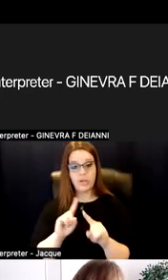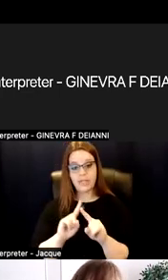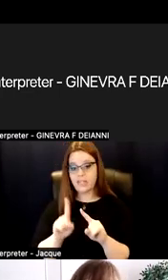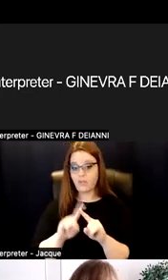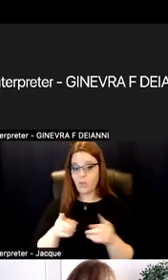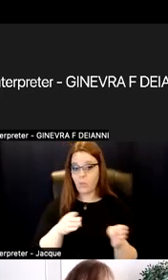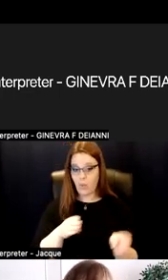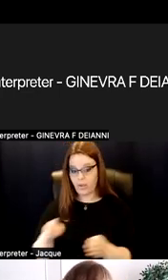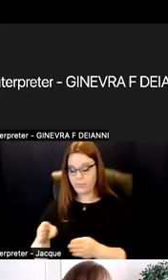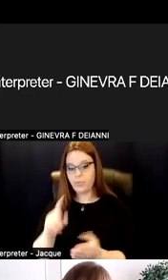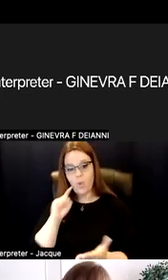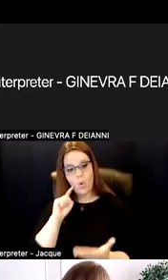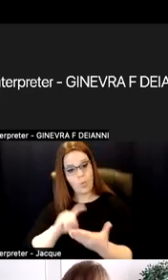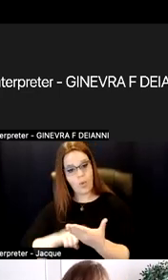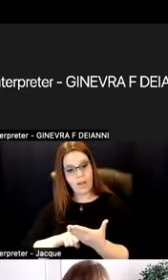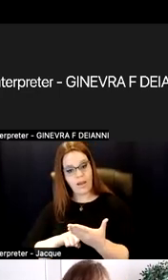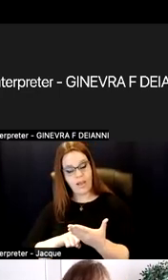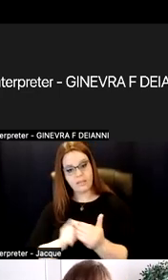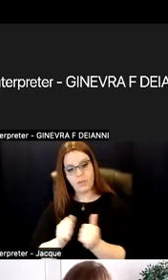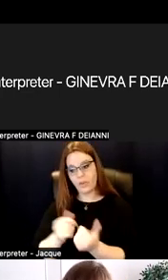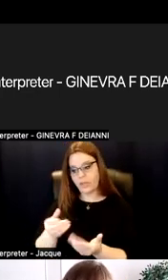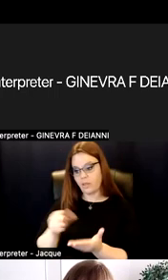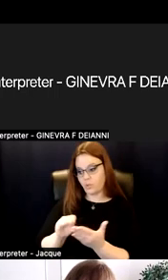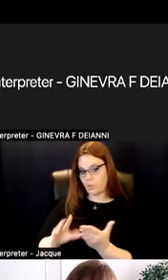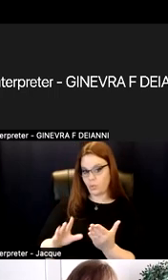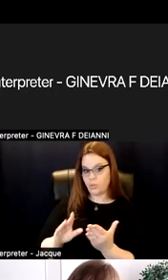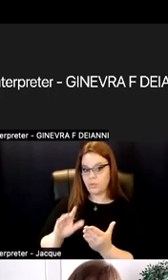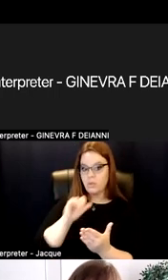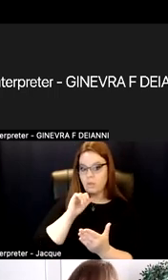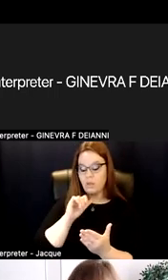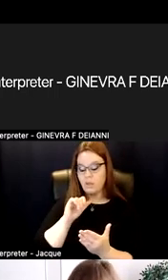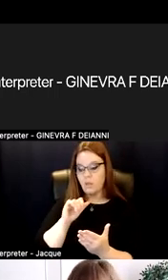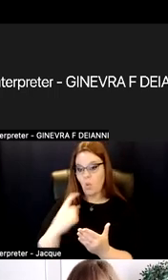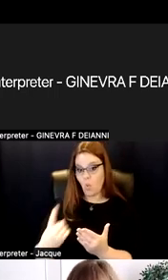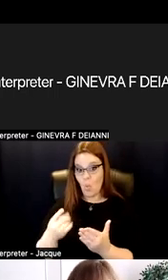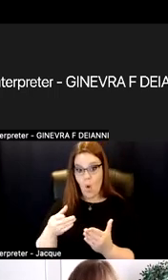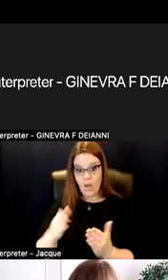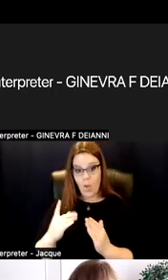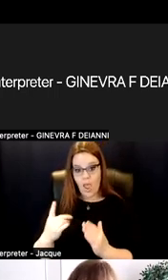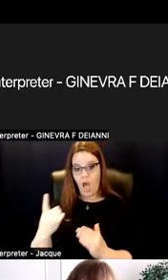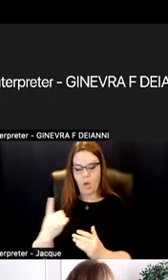The recognizing with our students that not just one way is going to resonate with them, whether it